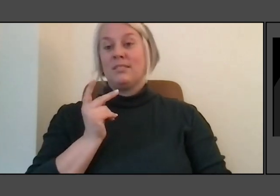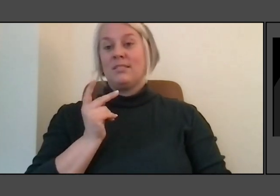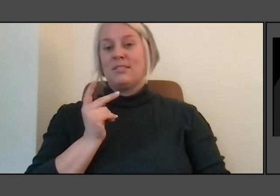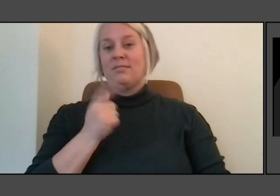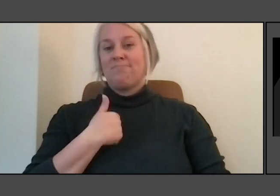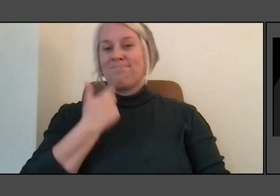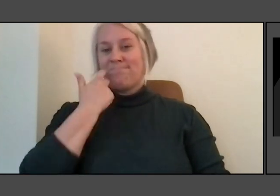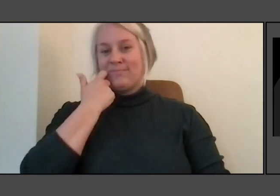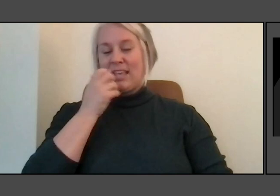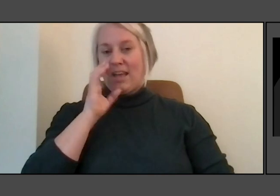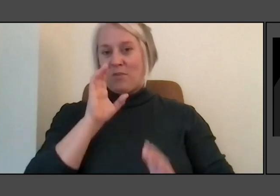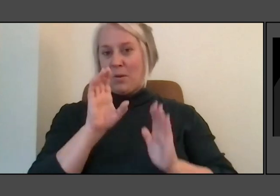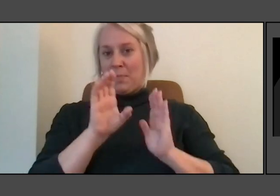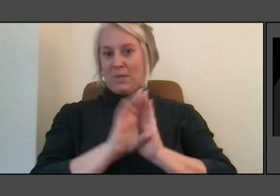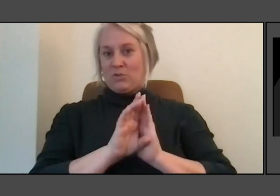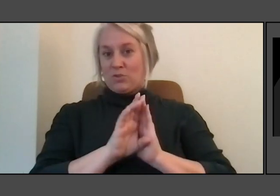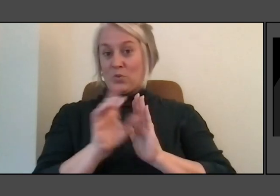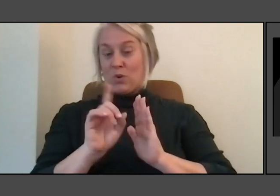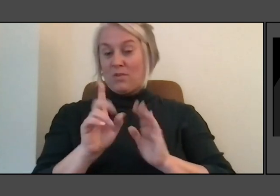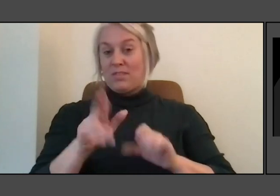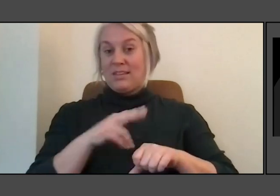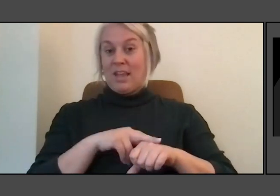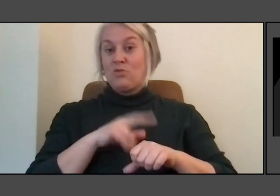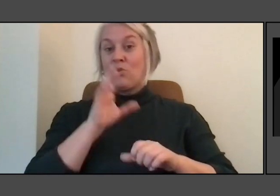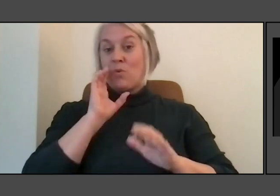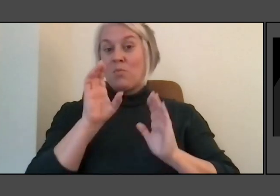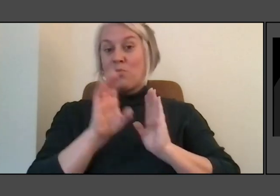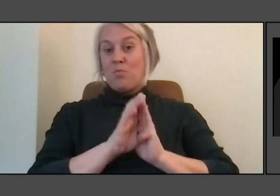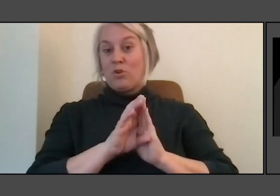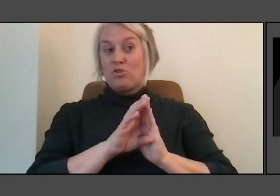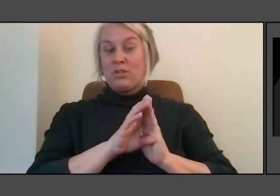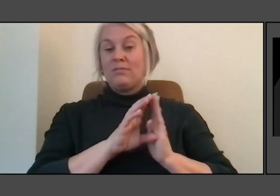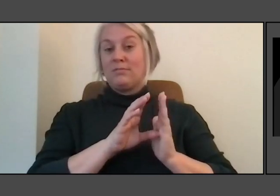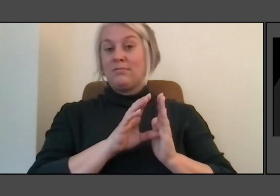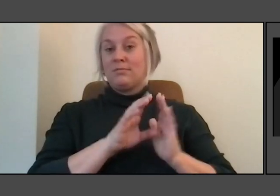at the National Portrait Gallery in the Smithsonian, and we had,